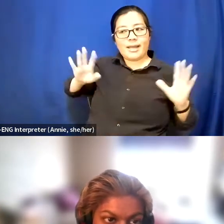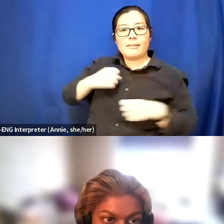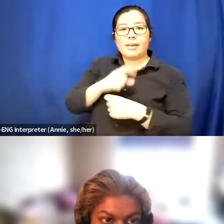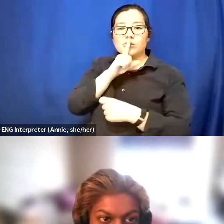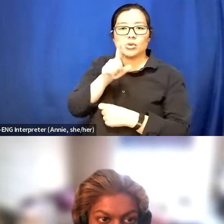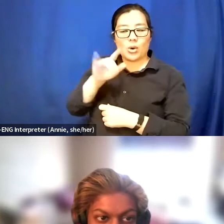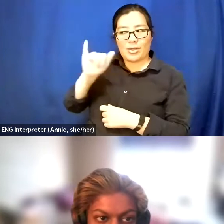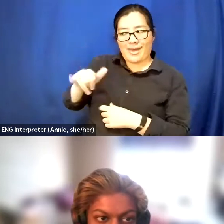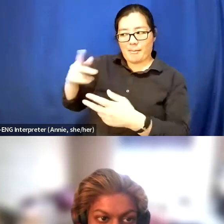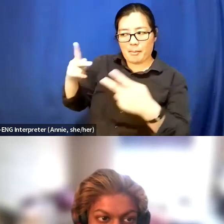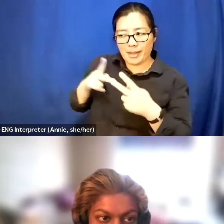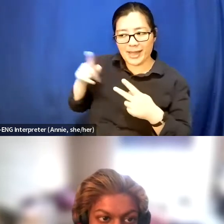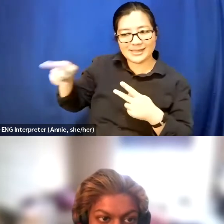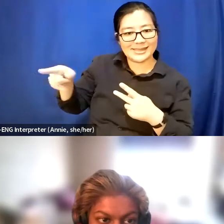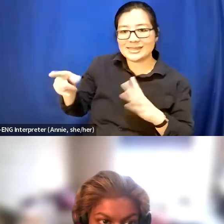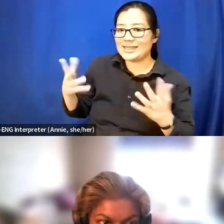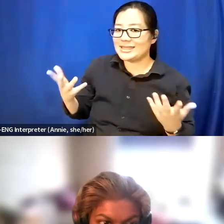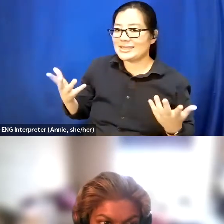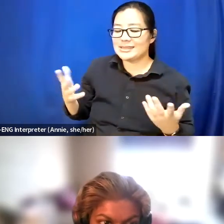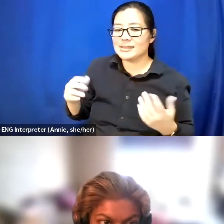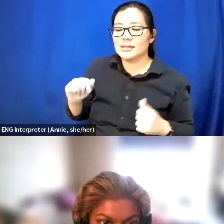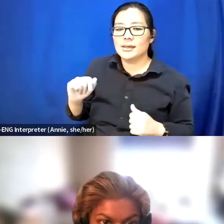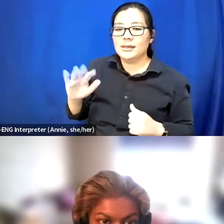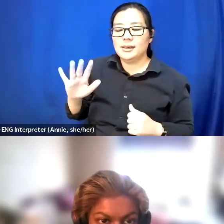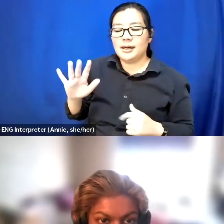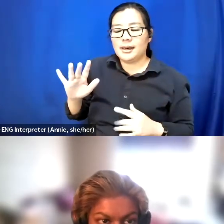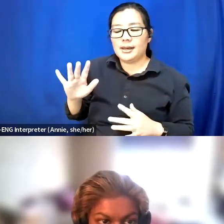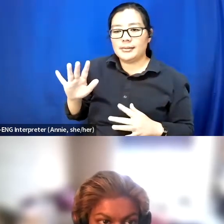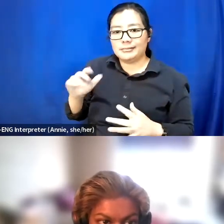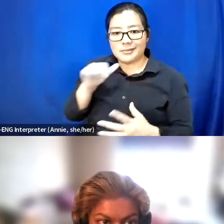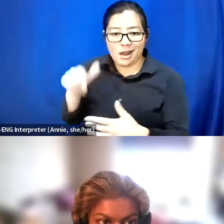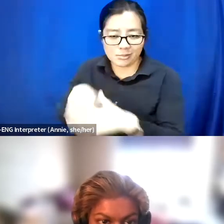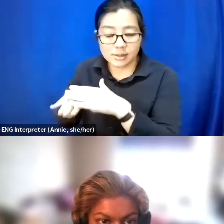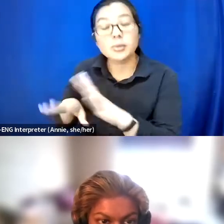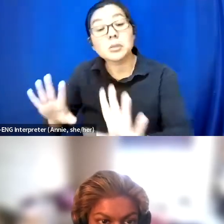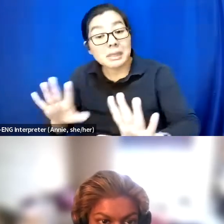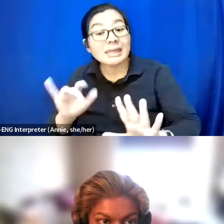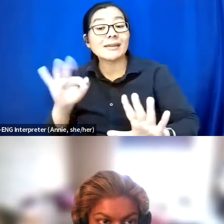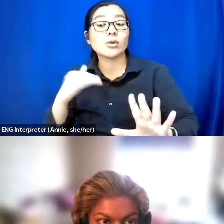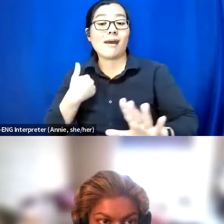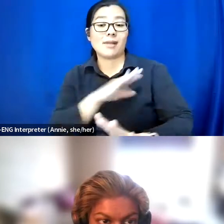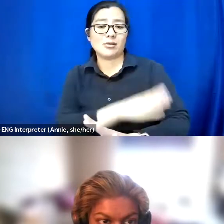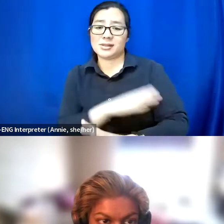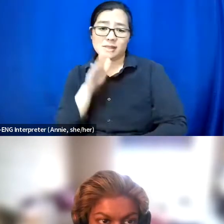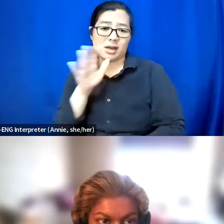If you have energy to do so because it's also not your job to make things accessible. It is the people organizing the event.